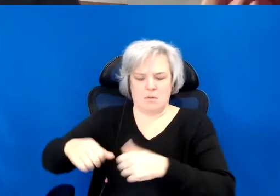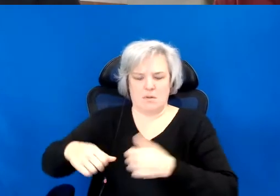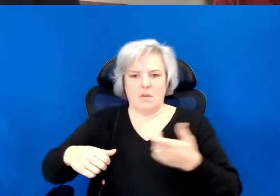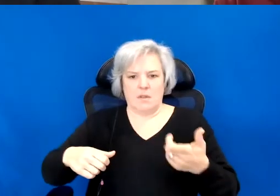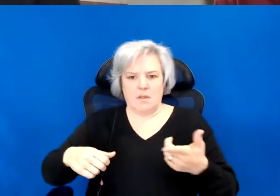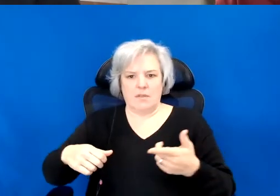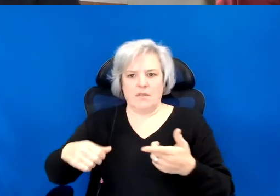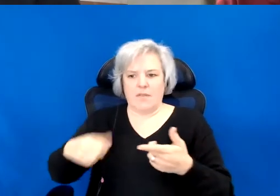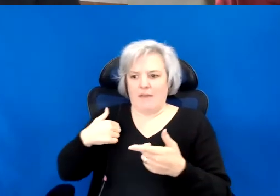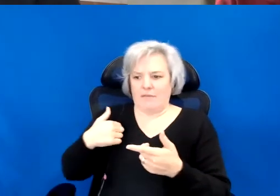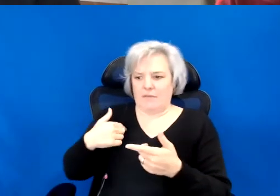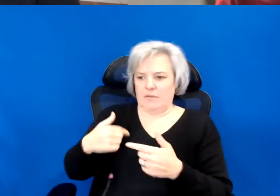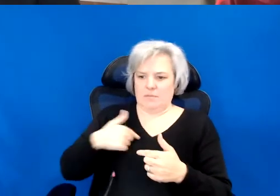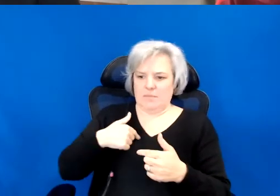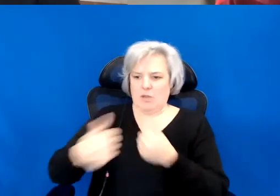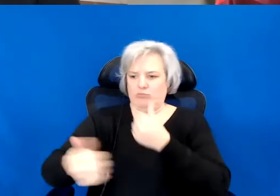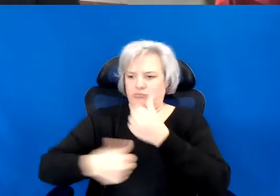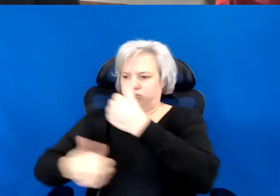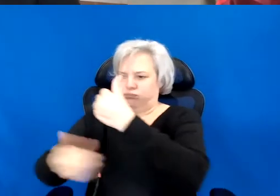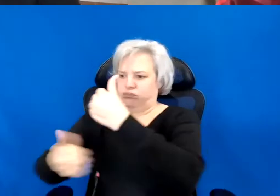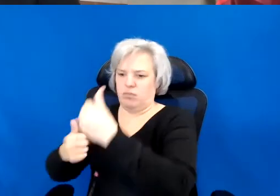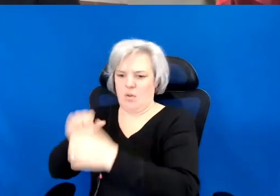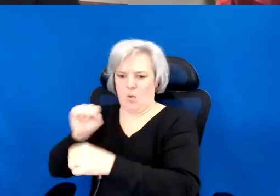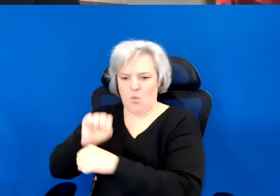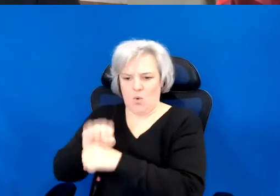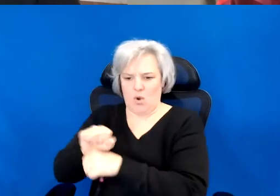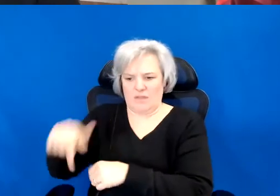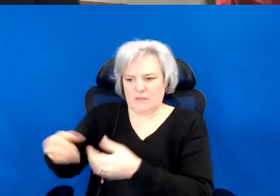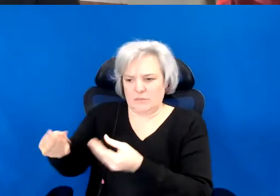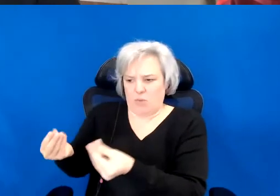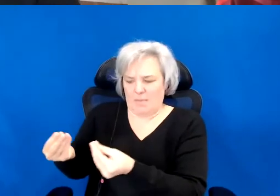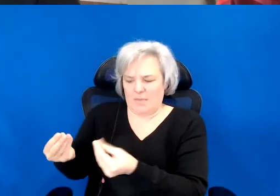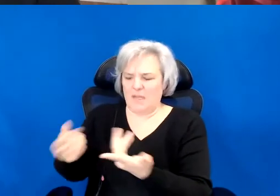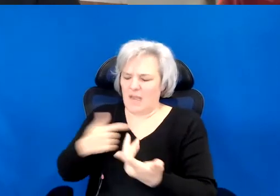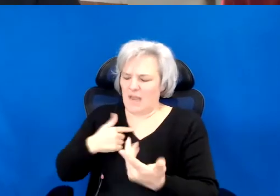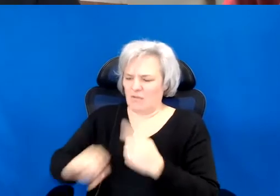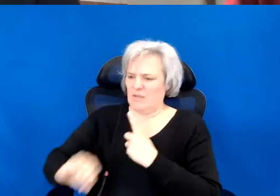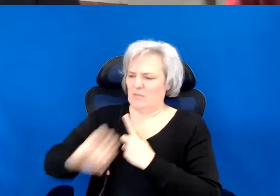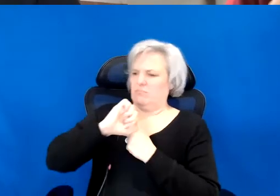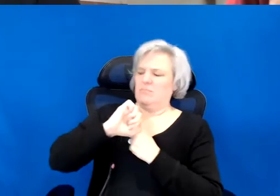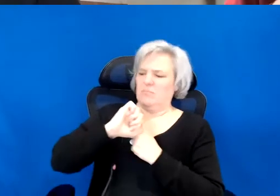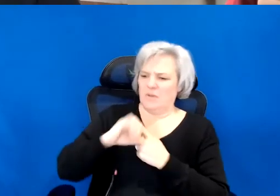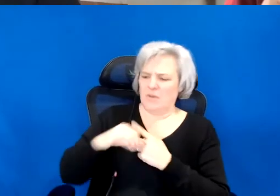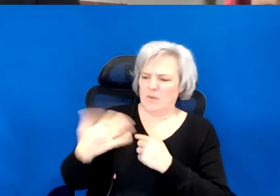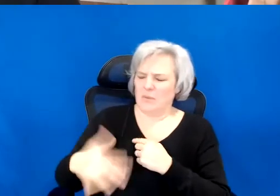the property. And I'm struck by, I'm just gonna top on one